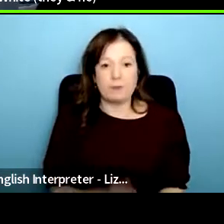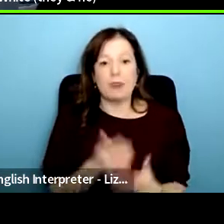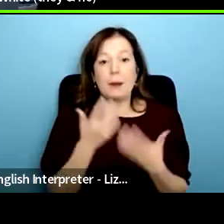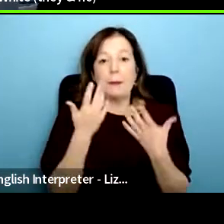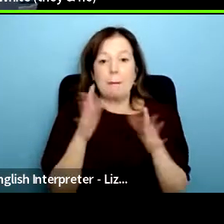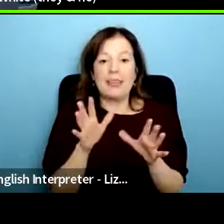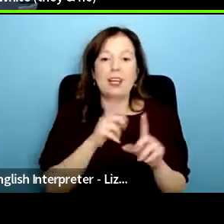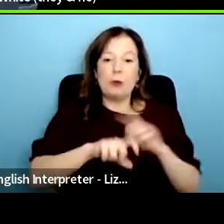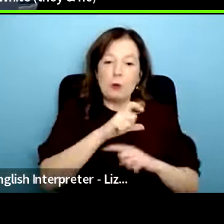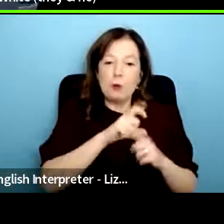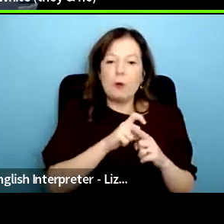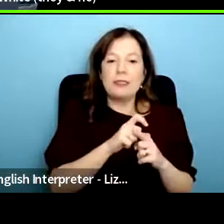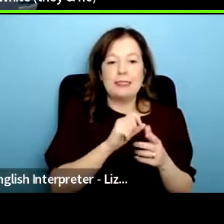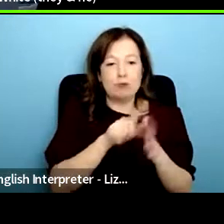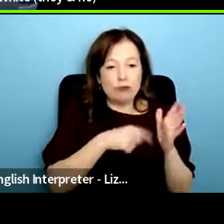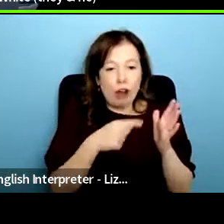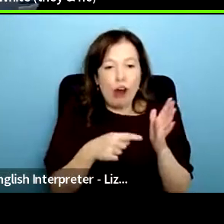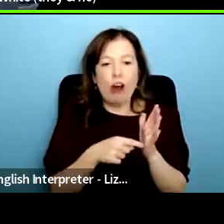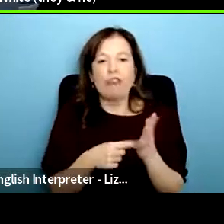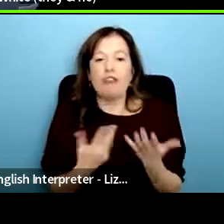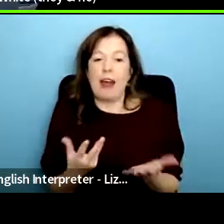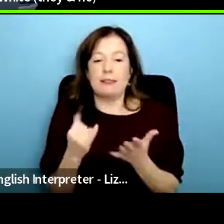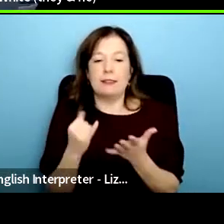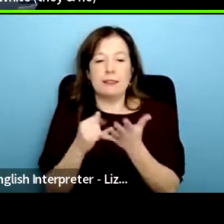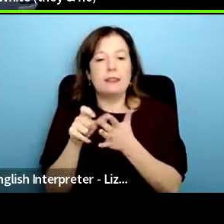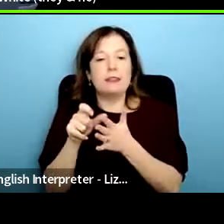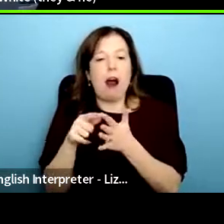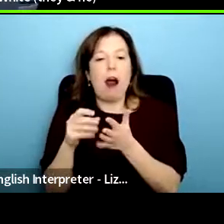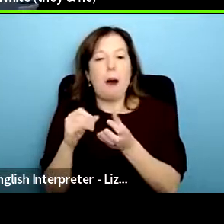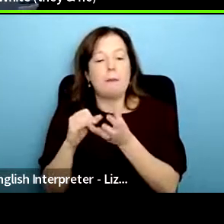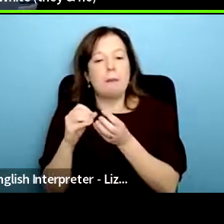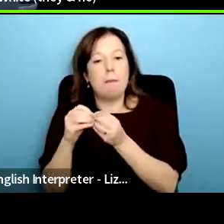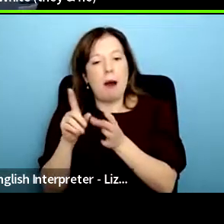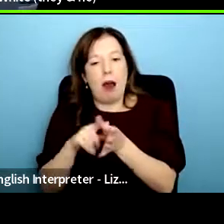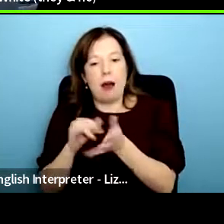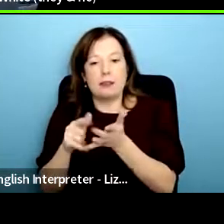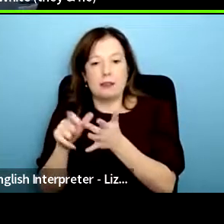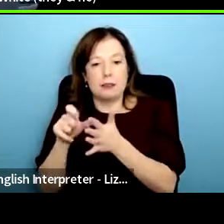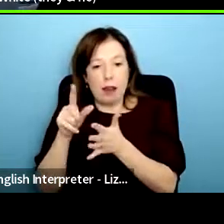own experiences of grassroots mental health spaces i've seen how crucial it is mental health work